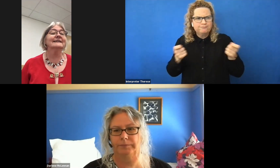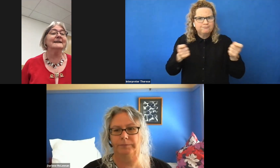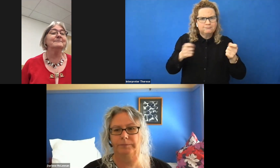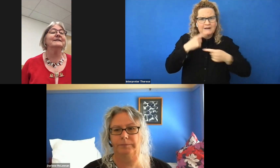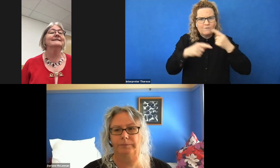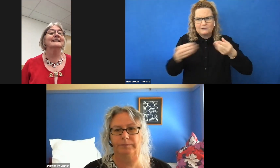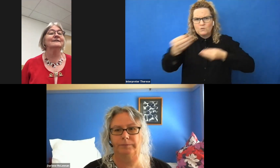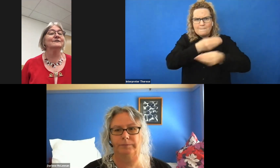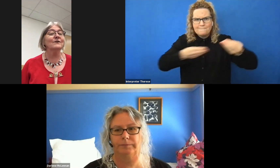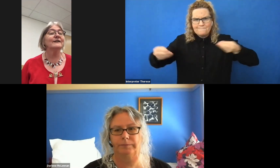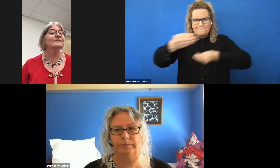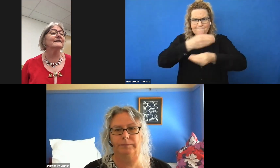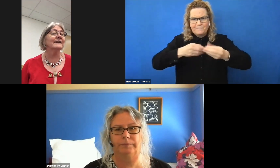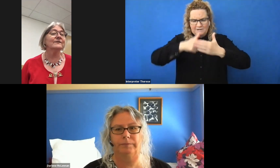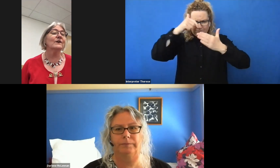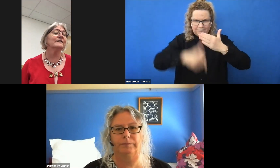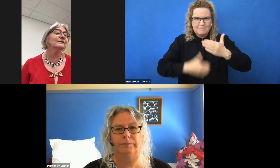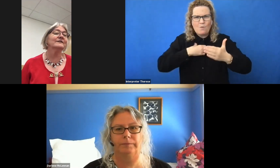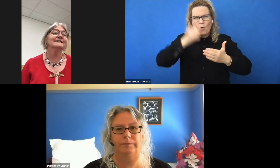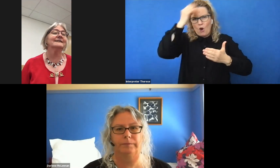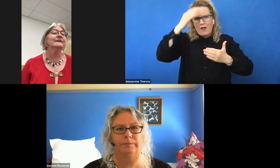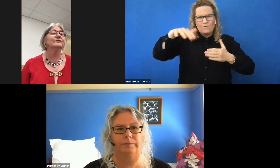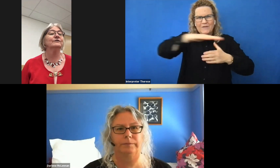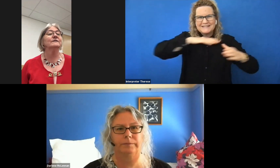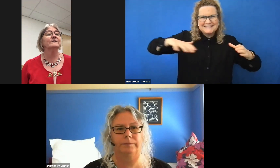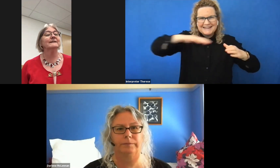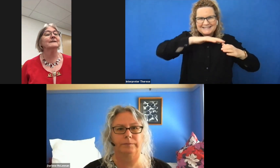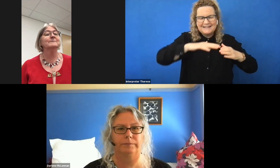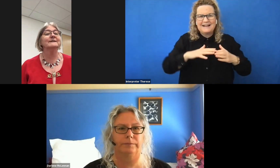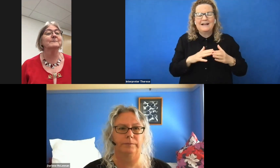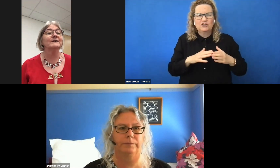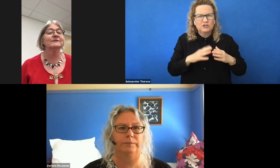deepened the sector's knowledge, identified and addressed key issues affecting the participation